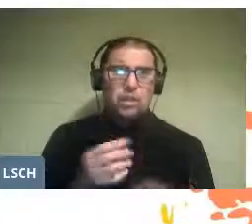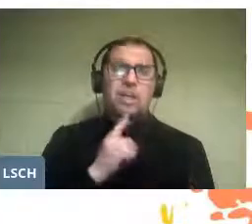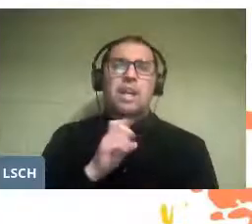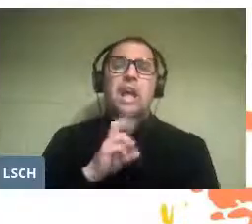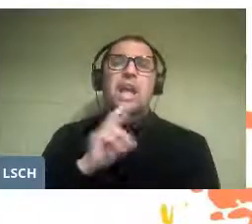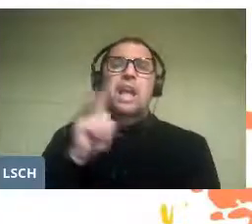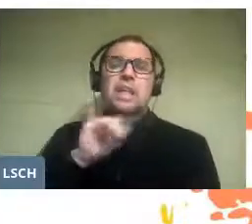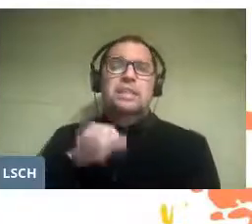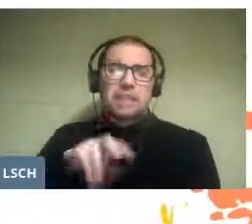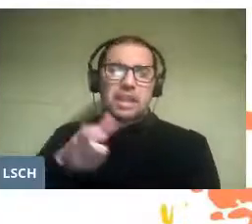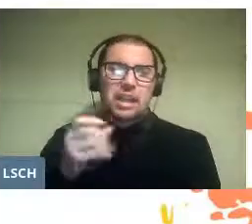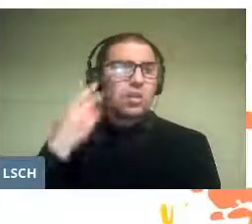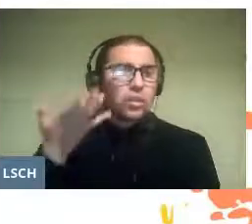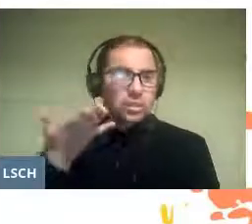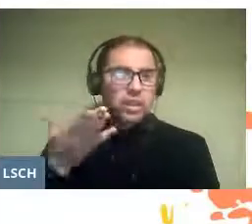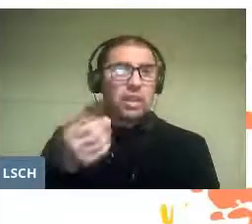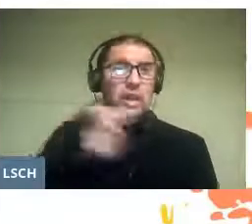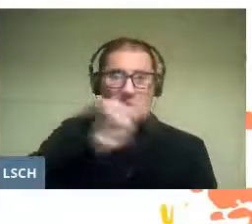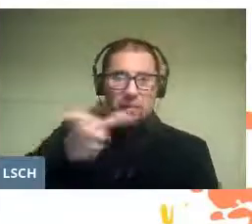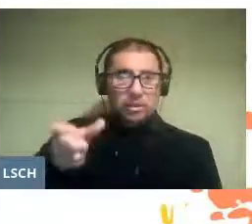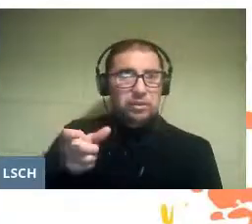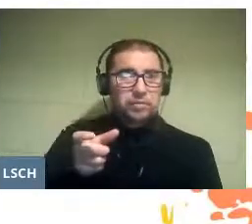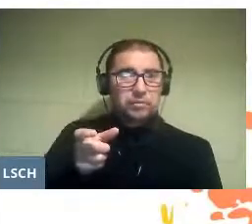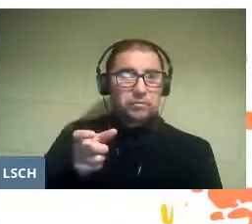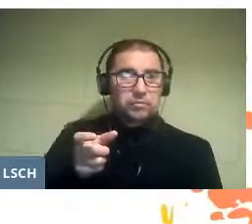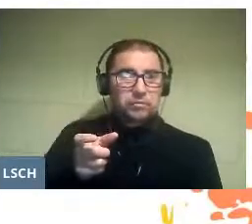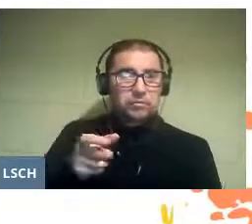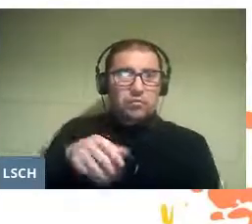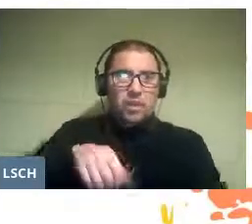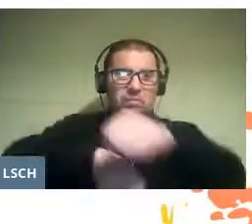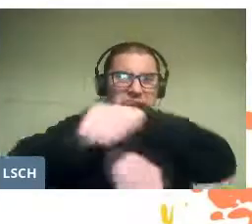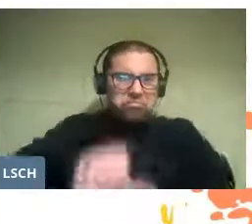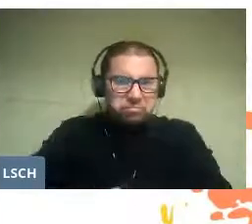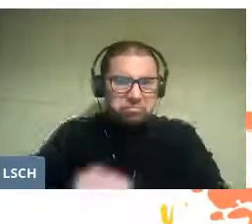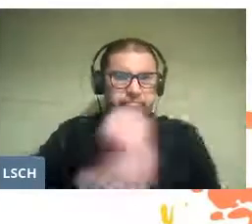and allowed those people subjected to a limit situation